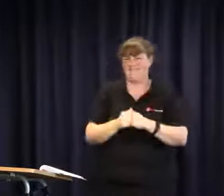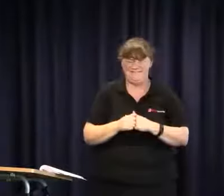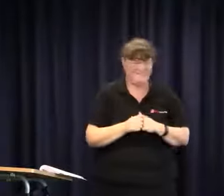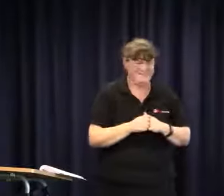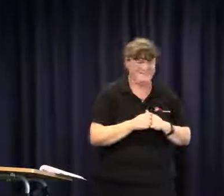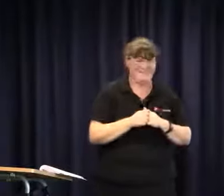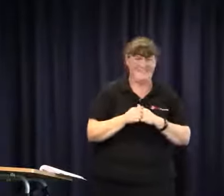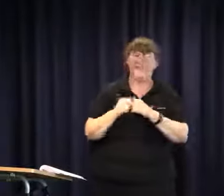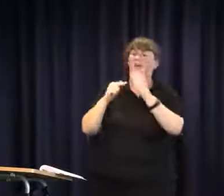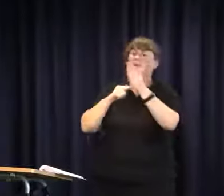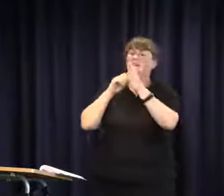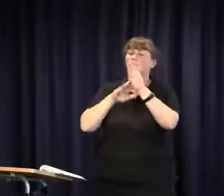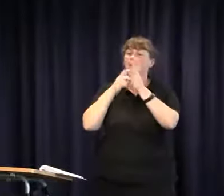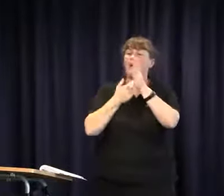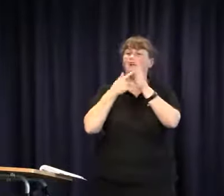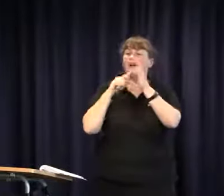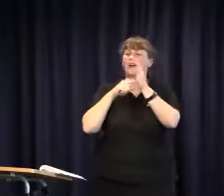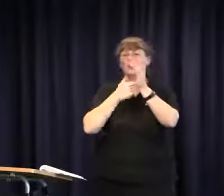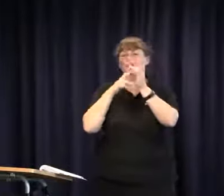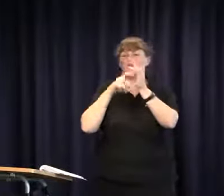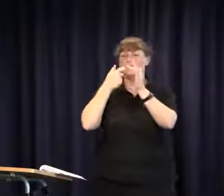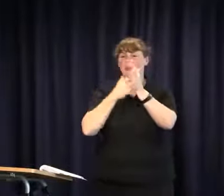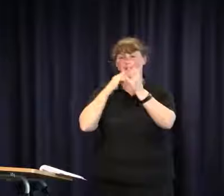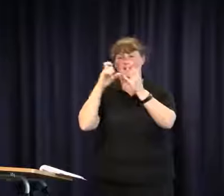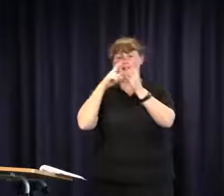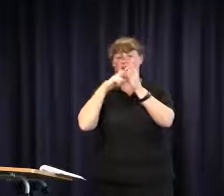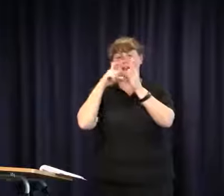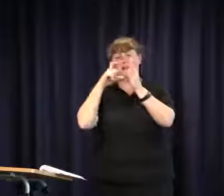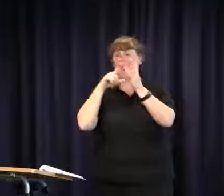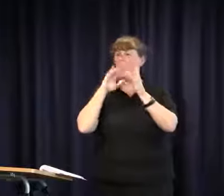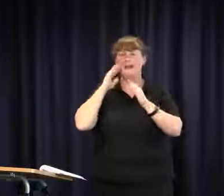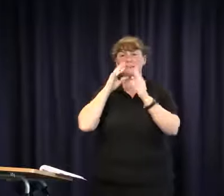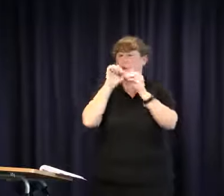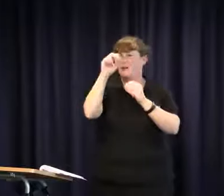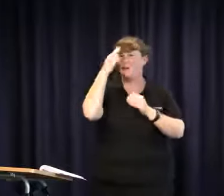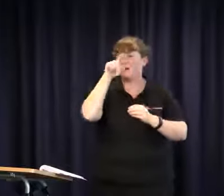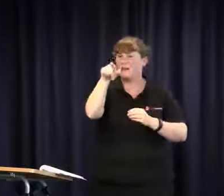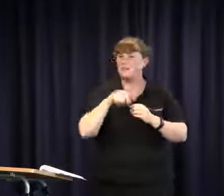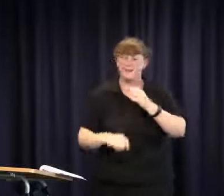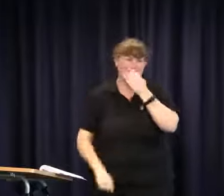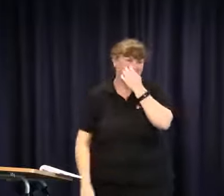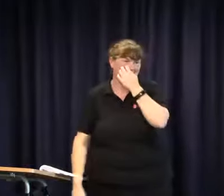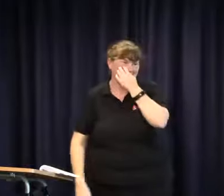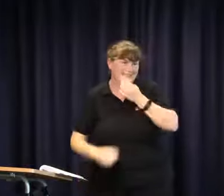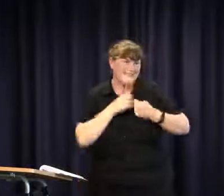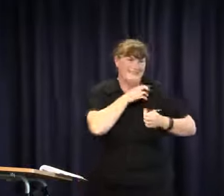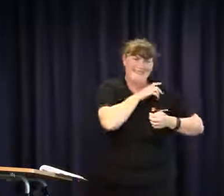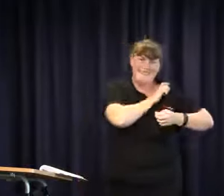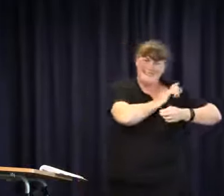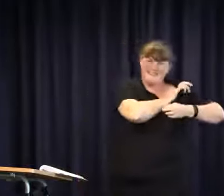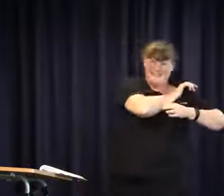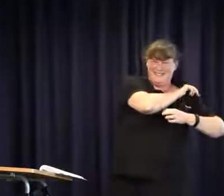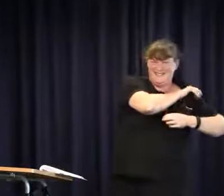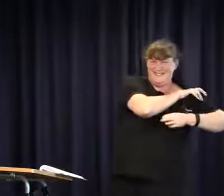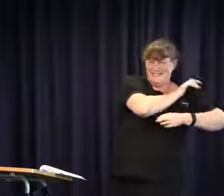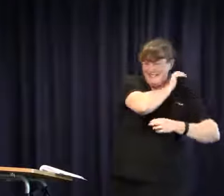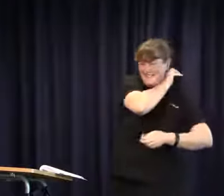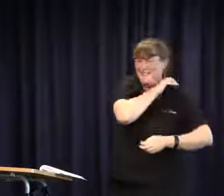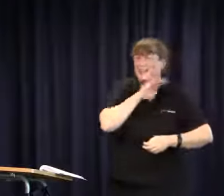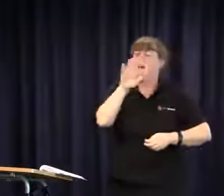Julie. Tamara TrinderScacco I hate finger spelling your name. It is not a tongue twister